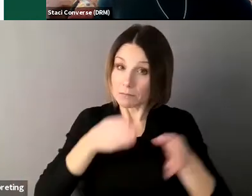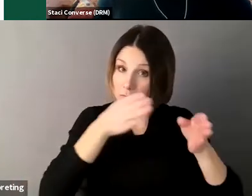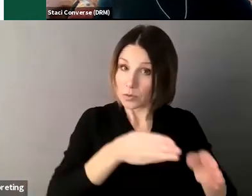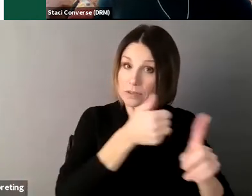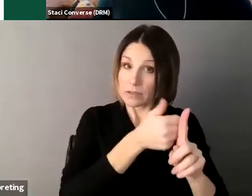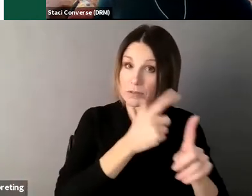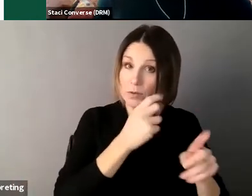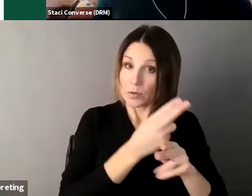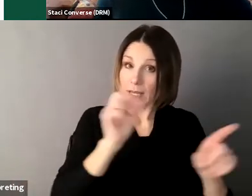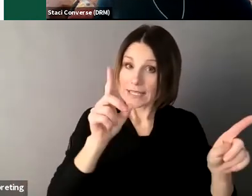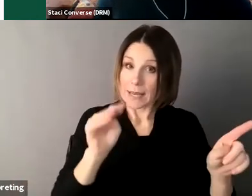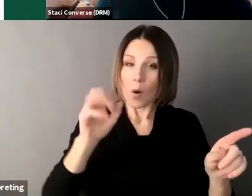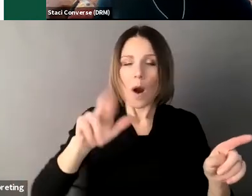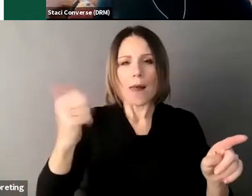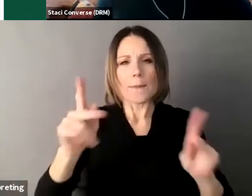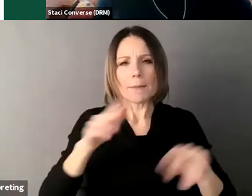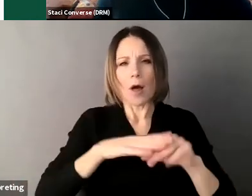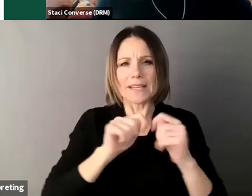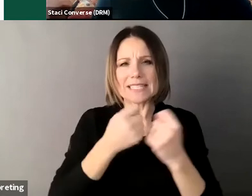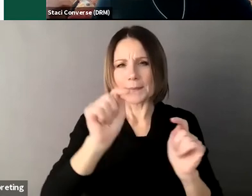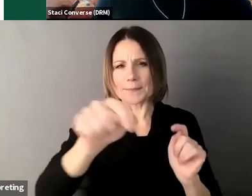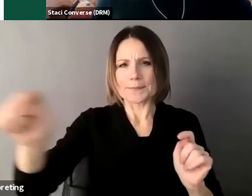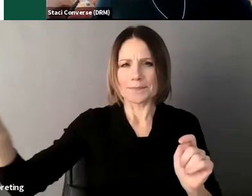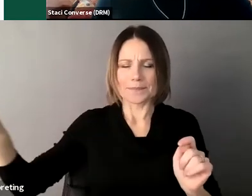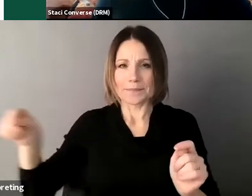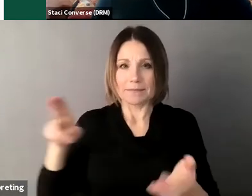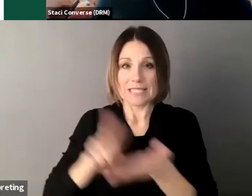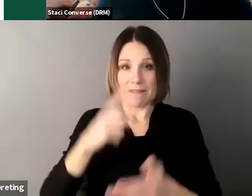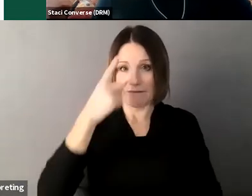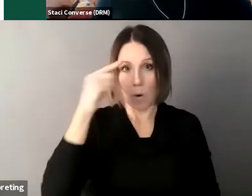it would be the person that would sign I’ll say that as my general sort of statement on that one